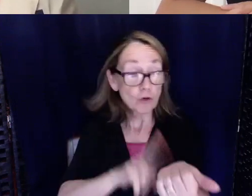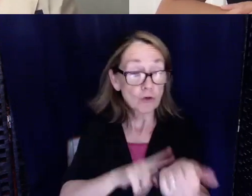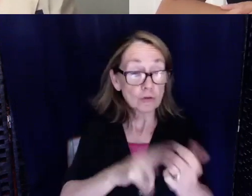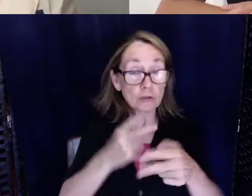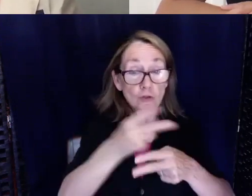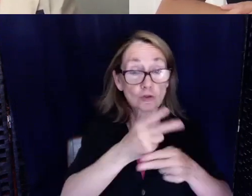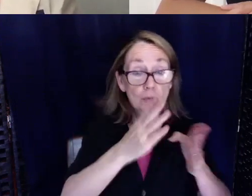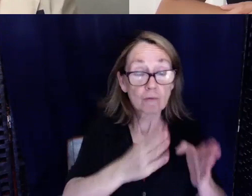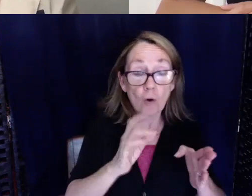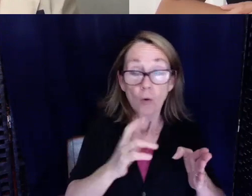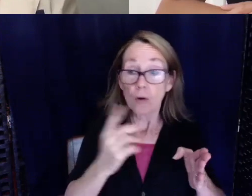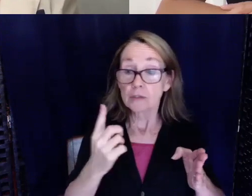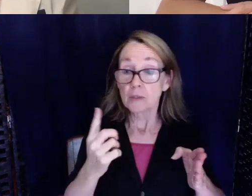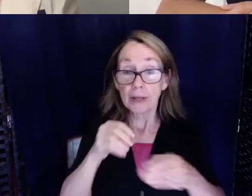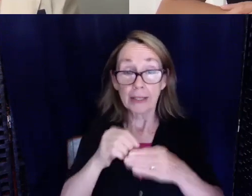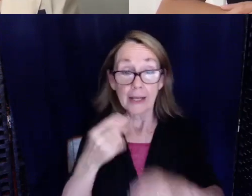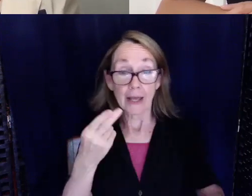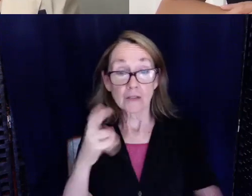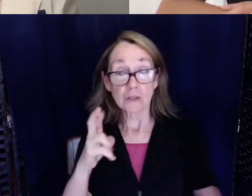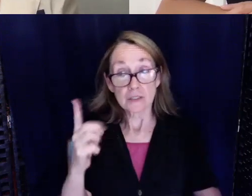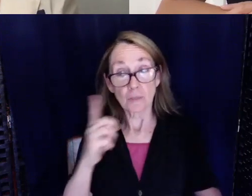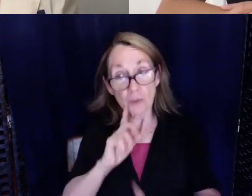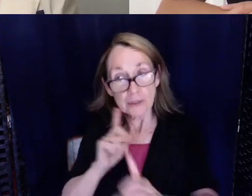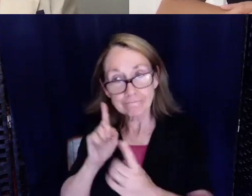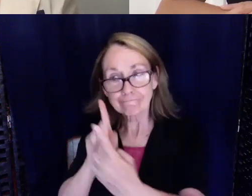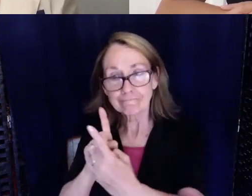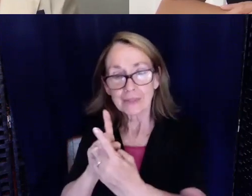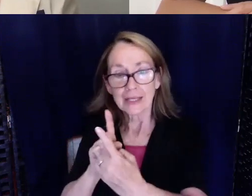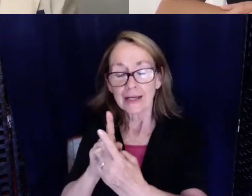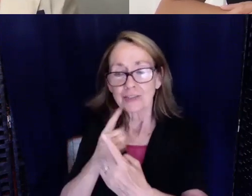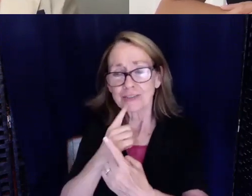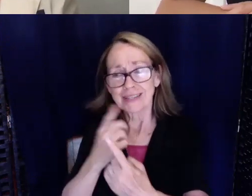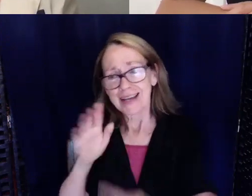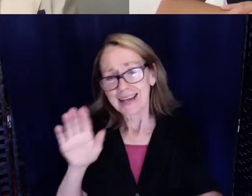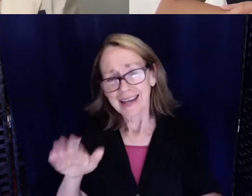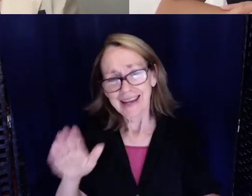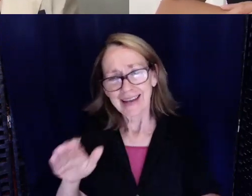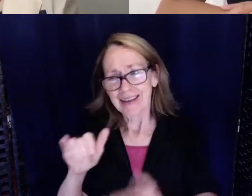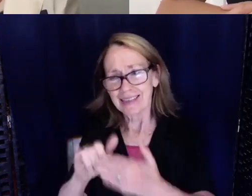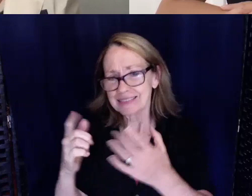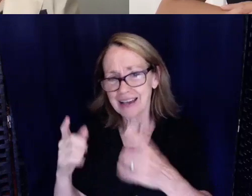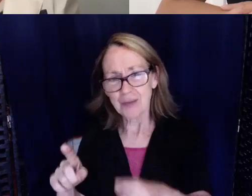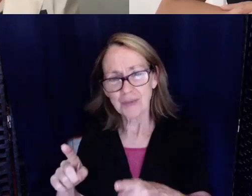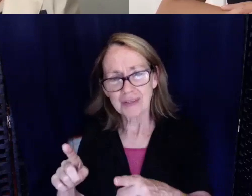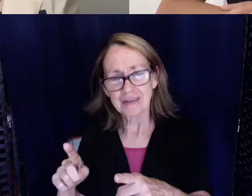someone in HR that you can go to and just say hey this happened, it wasn't really cool, what do you think